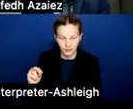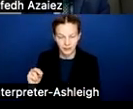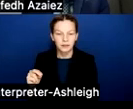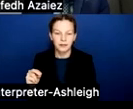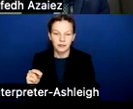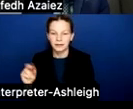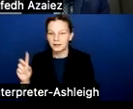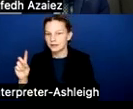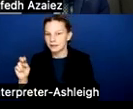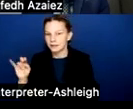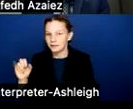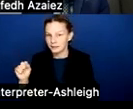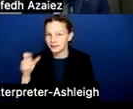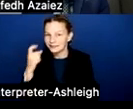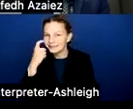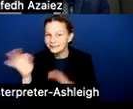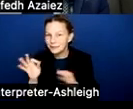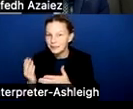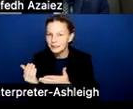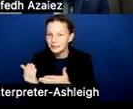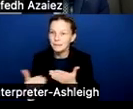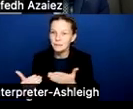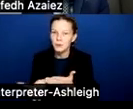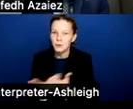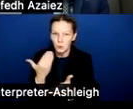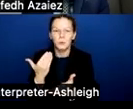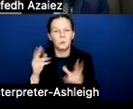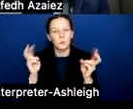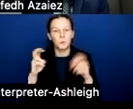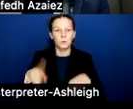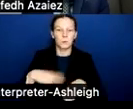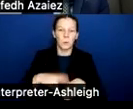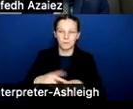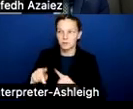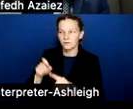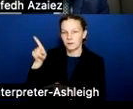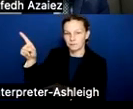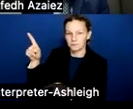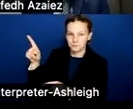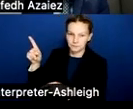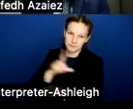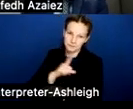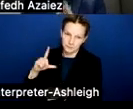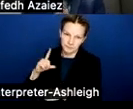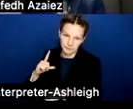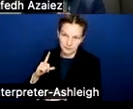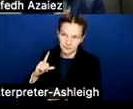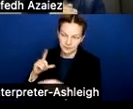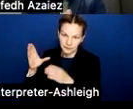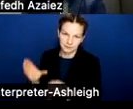that I think the new norms that are coming out of our legislature. But I wanted to put out some additional cost information